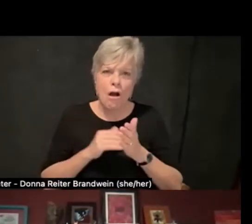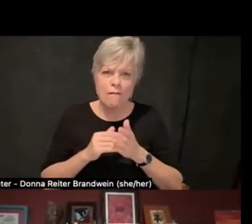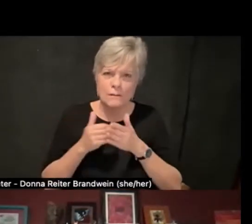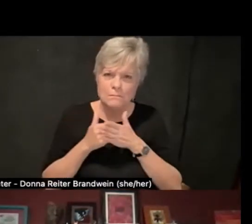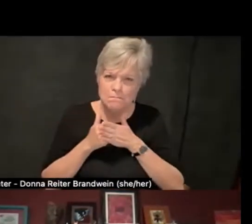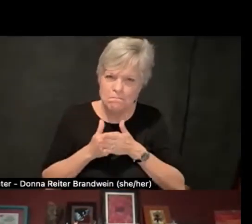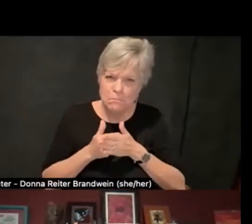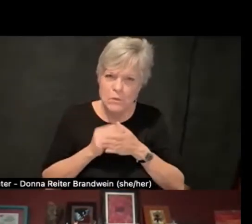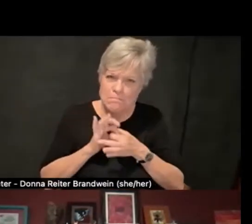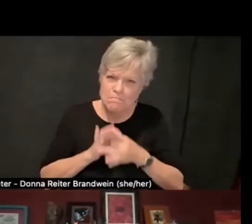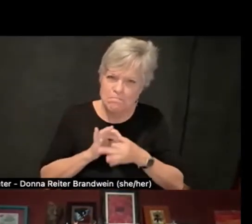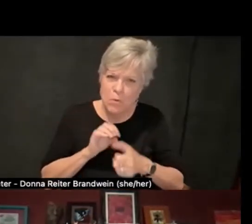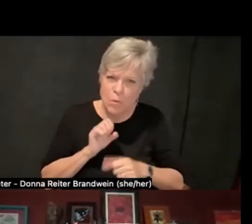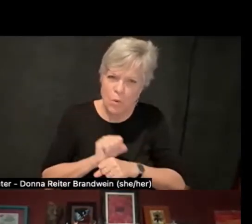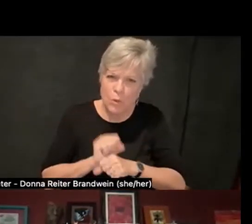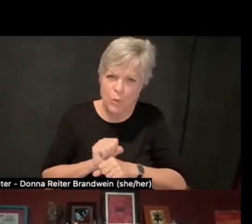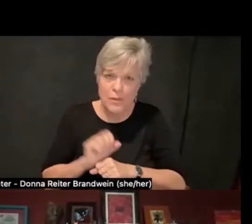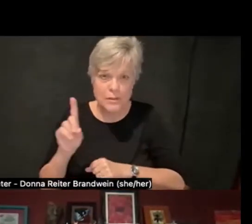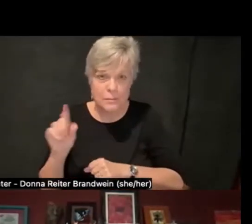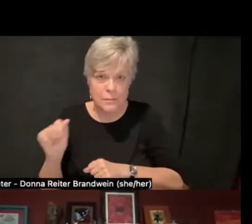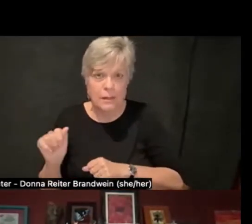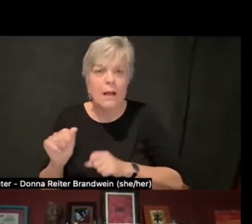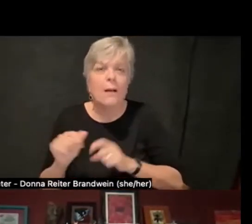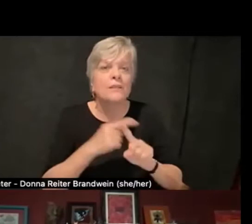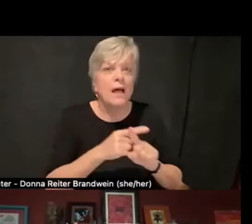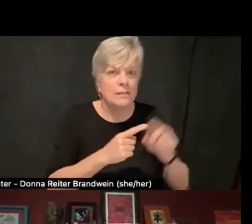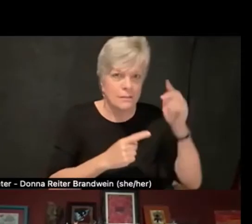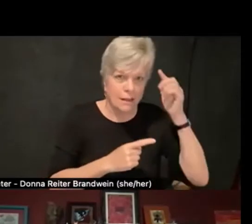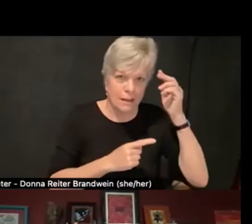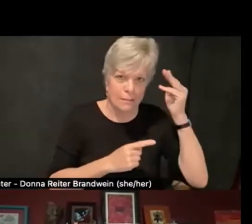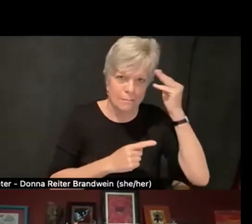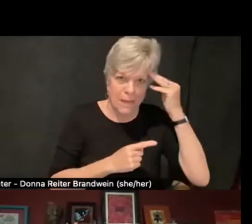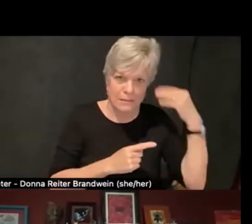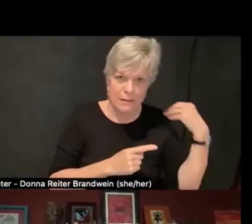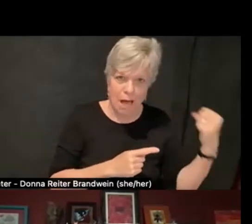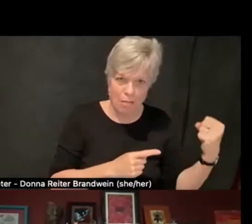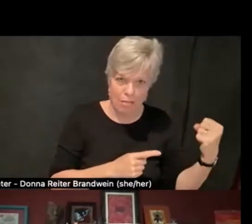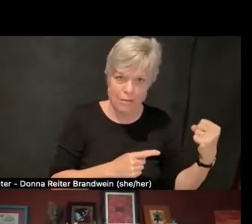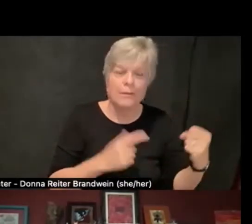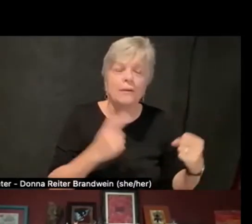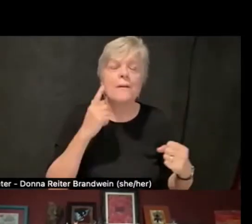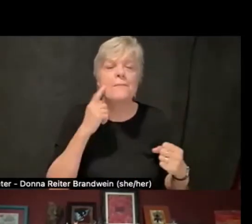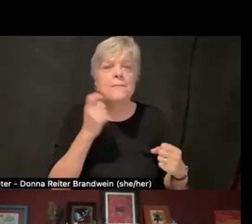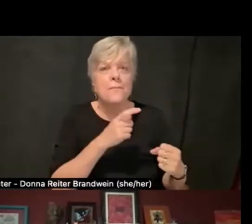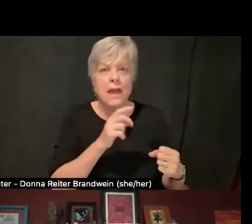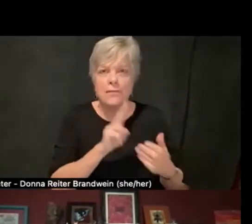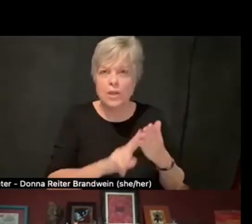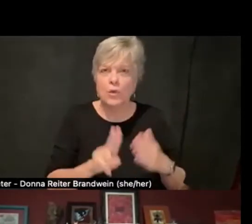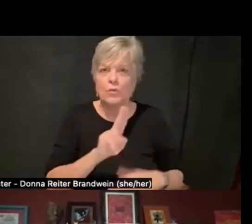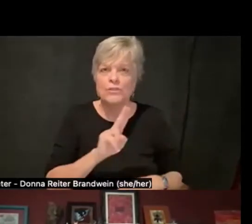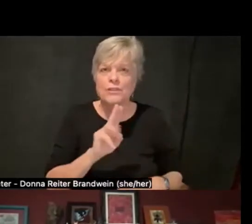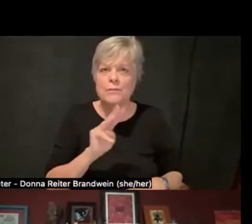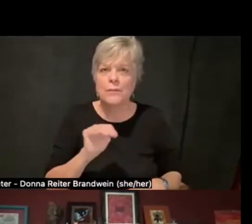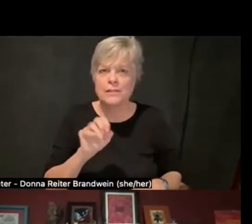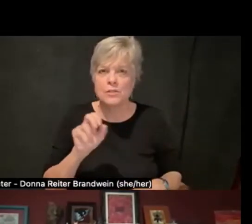but to mental health at the U of M because it's a prevalent problem,